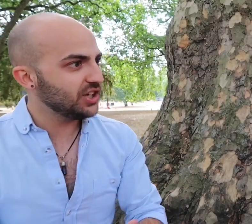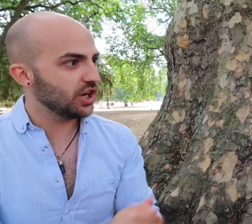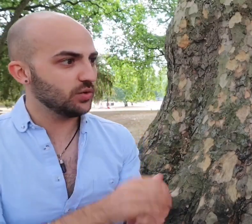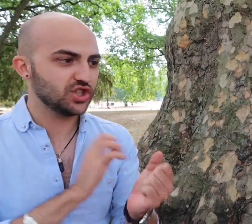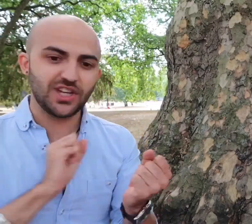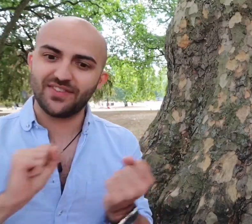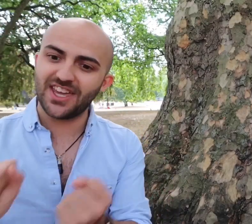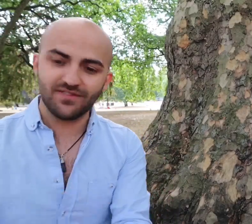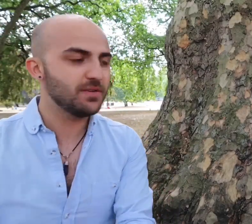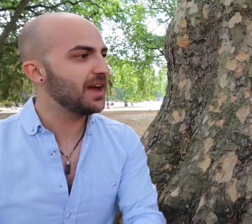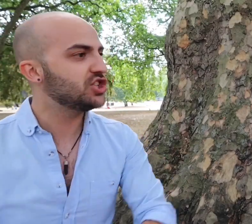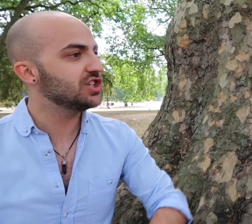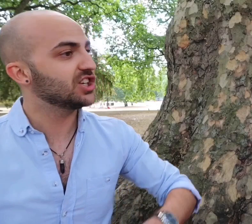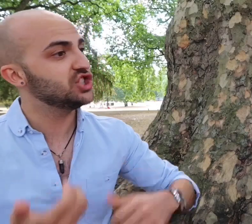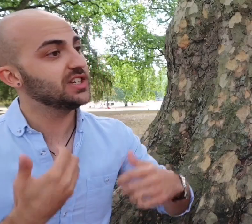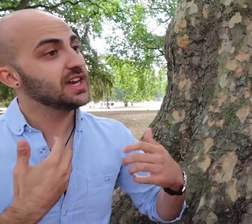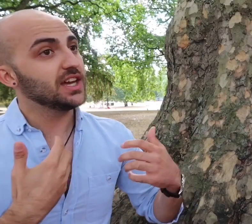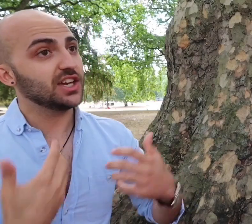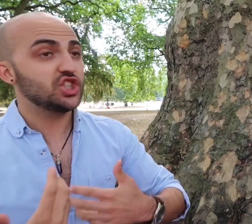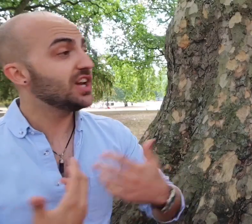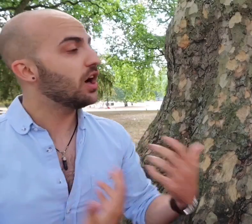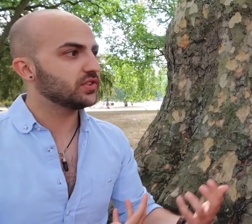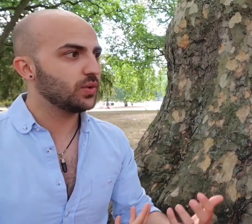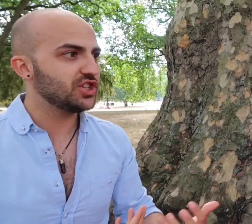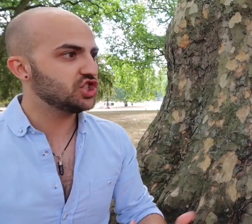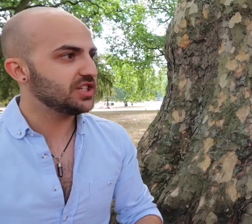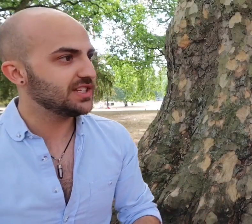know does she have the information, can she ask the questions she needs to